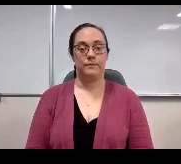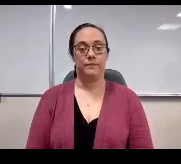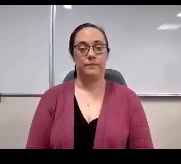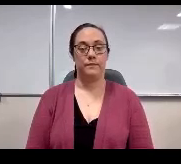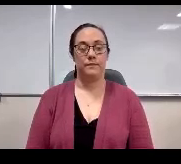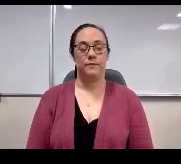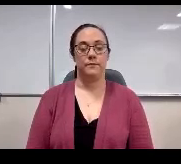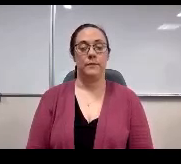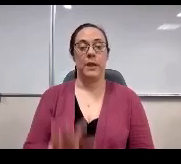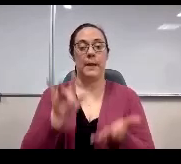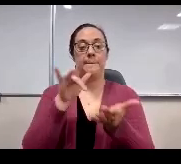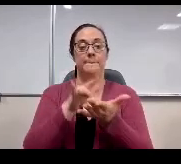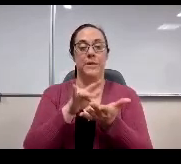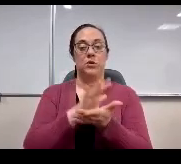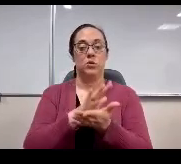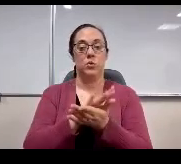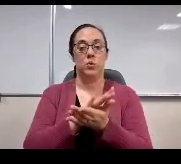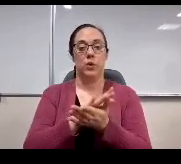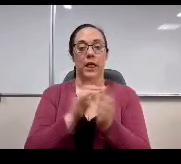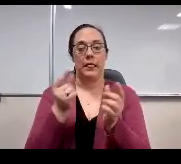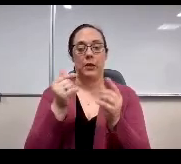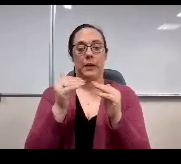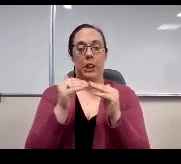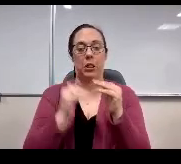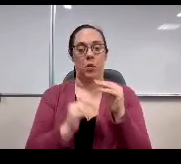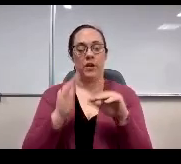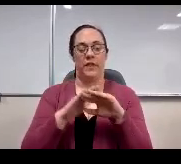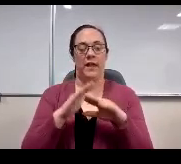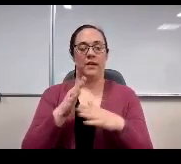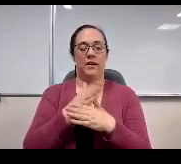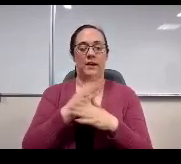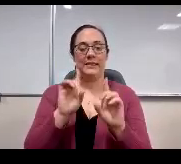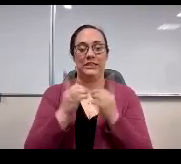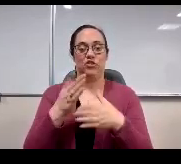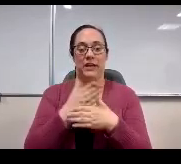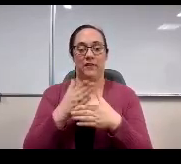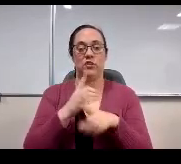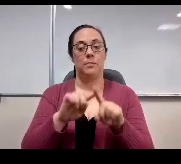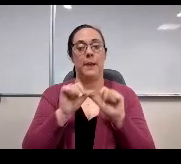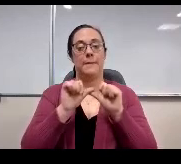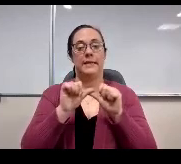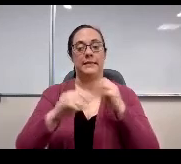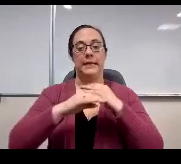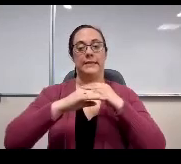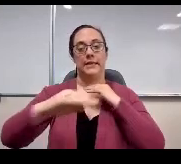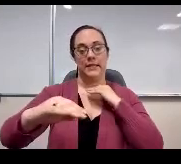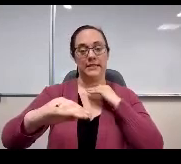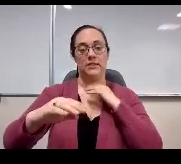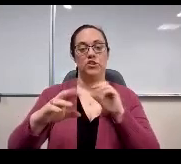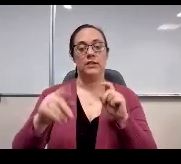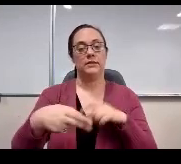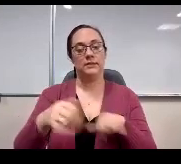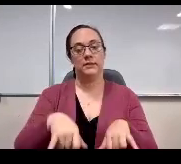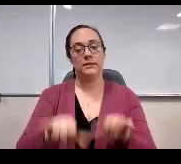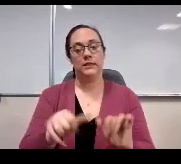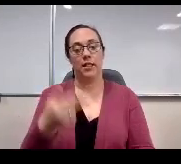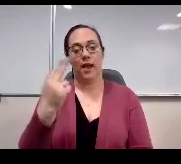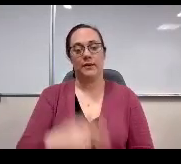Middle School came in slightly lower than district averages, but maintains its consistency overtime, still very high. Next slide, please.